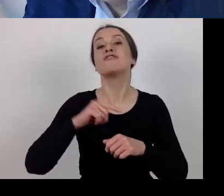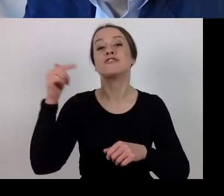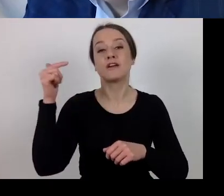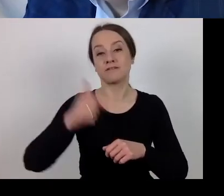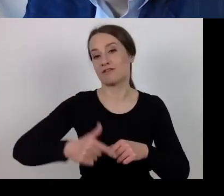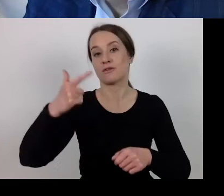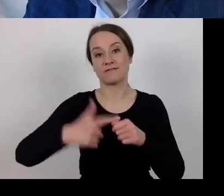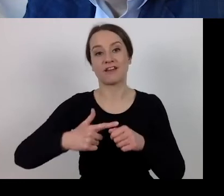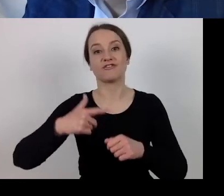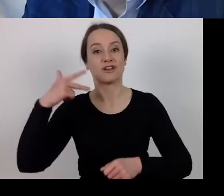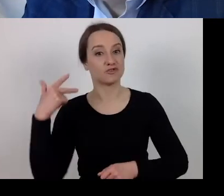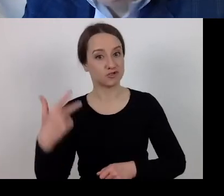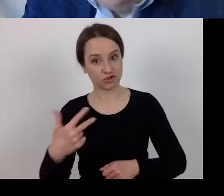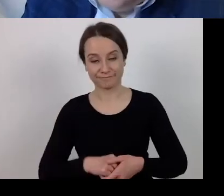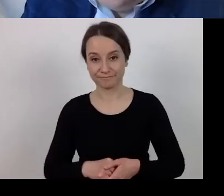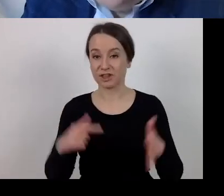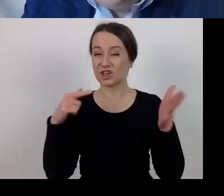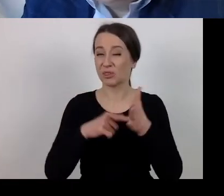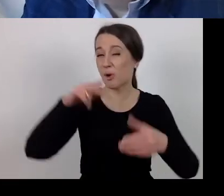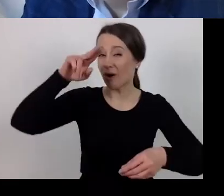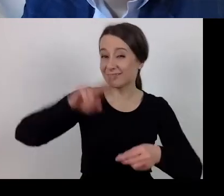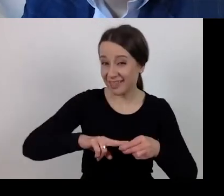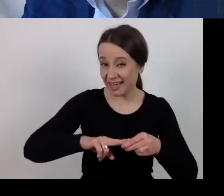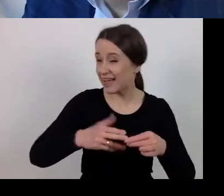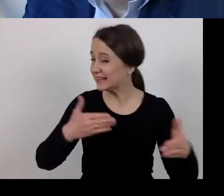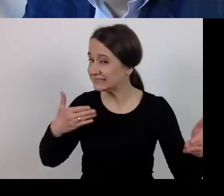And that is the cut-off date, and no managing authority